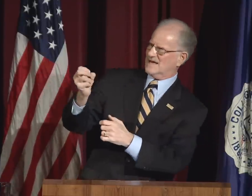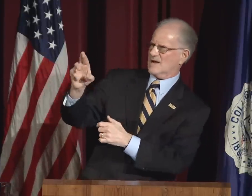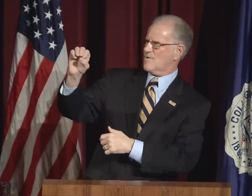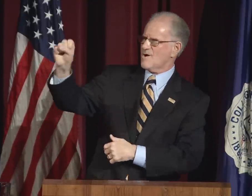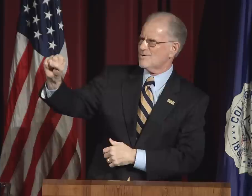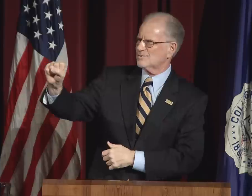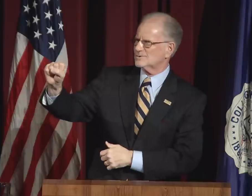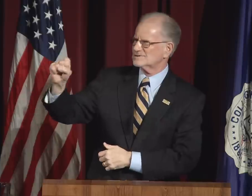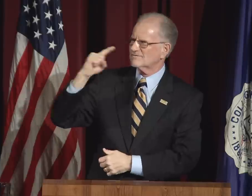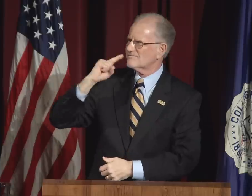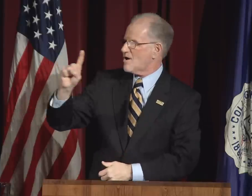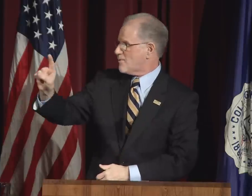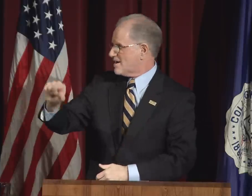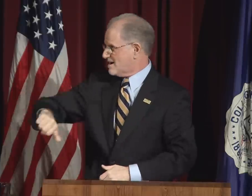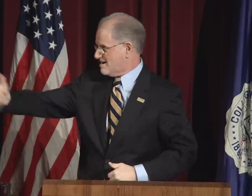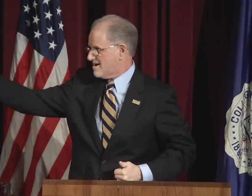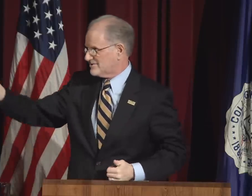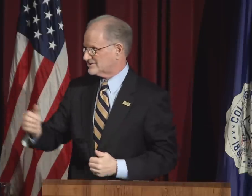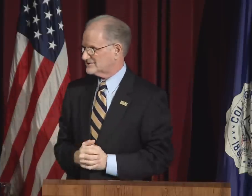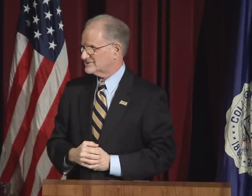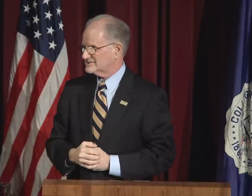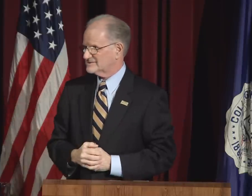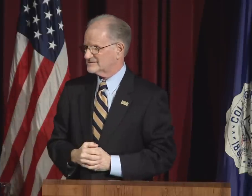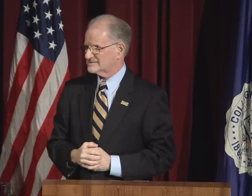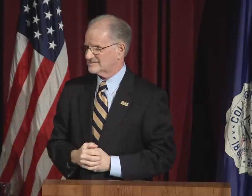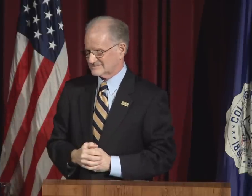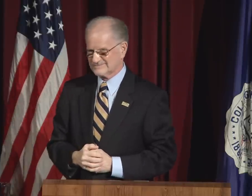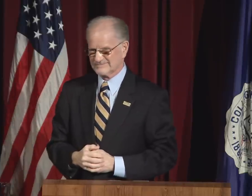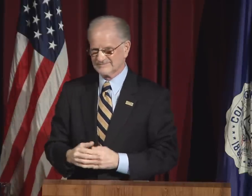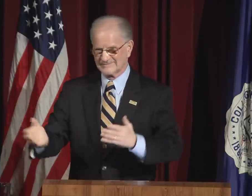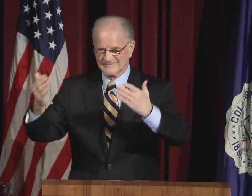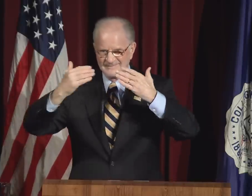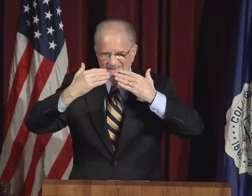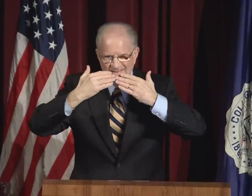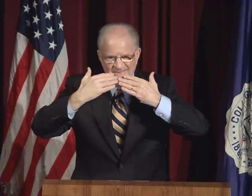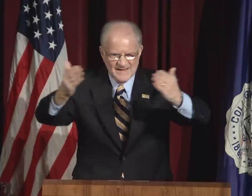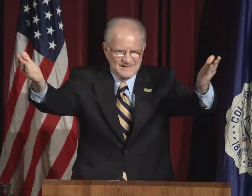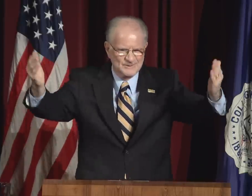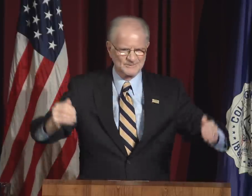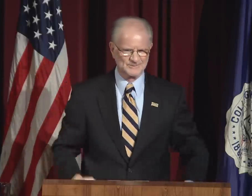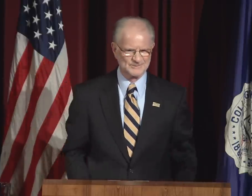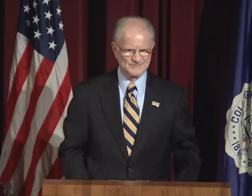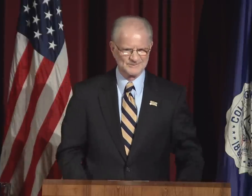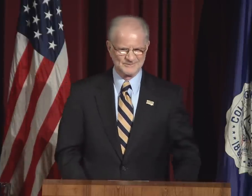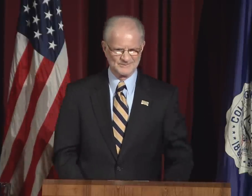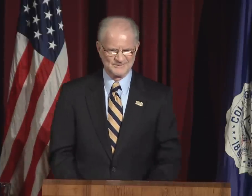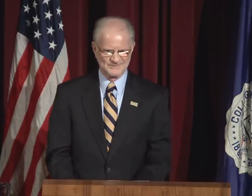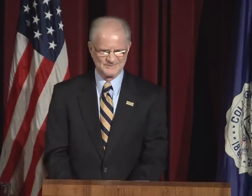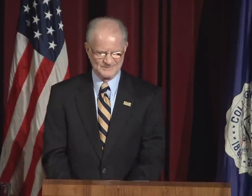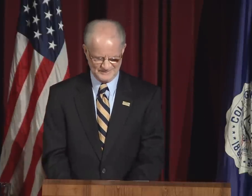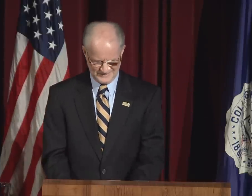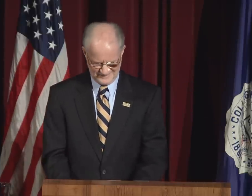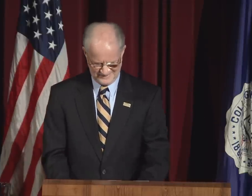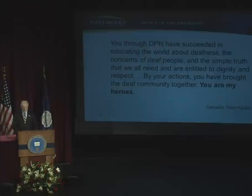And finally, commit to being heroes for one another. Thank you.